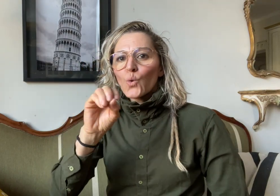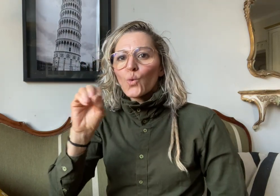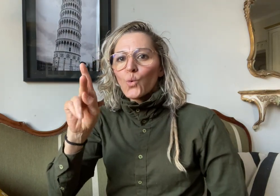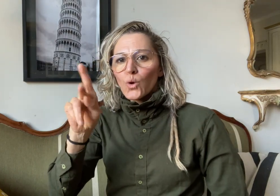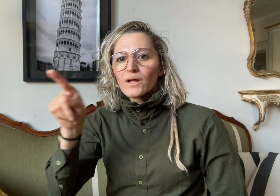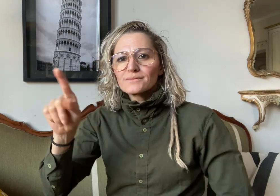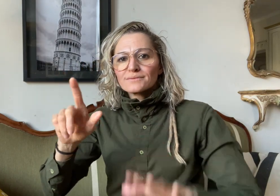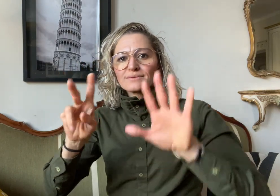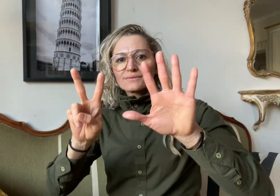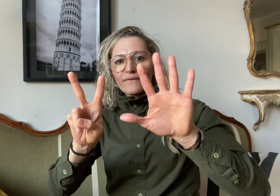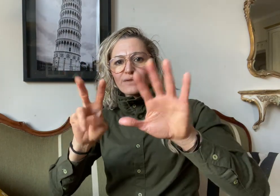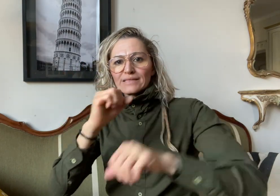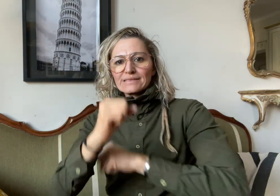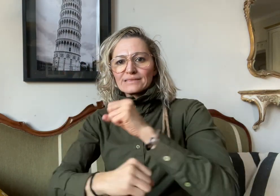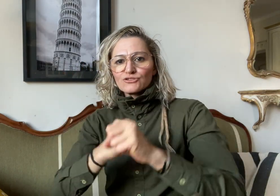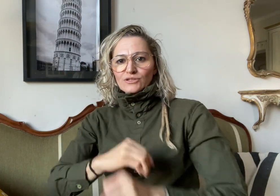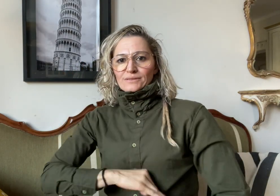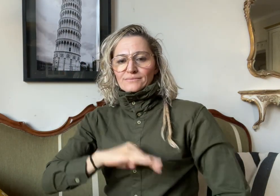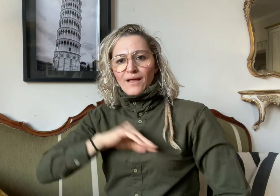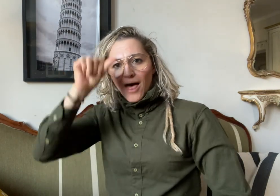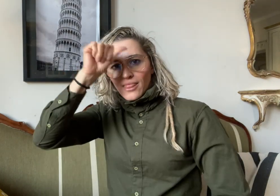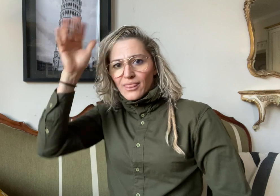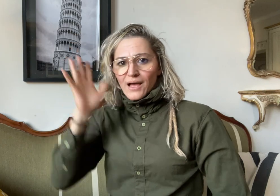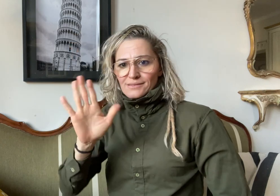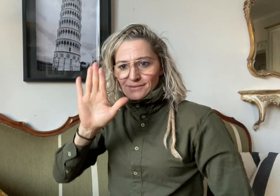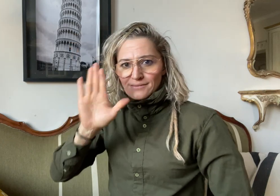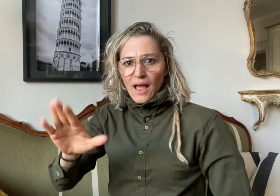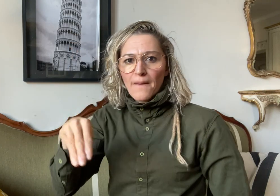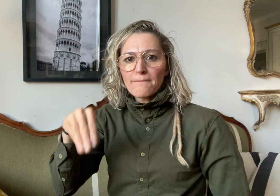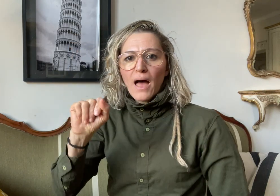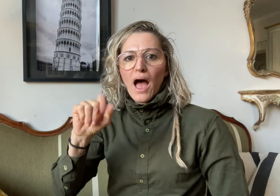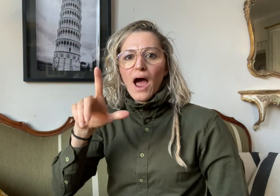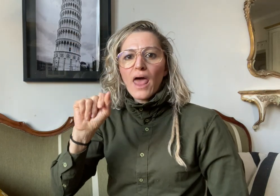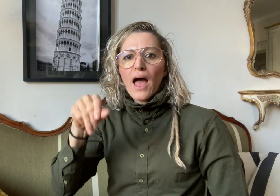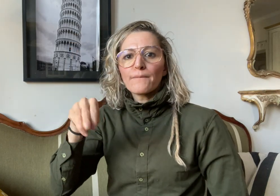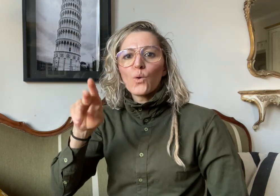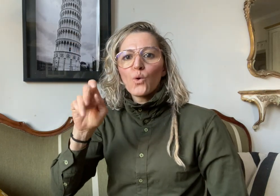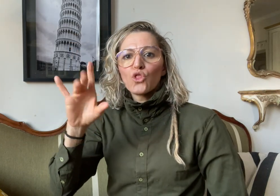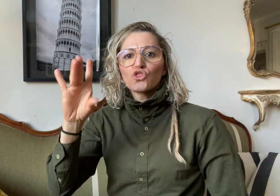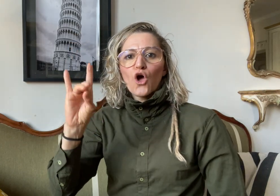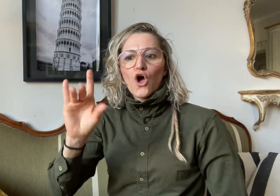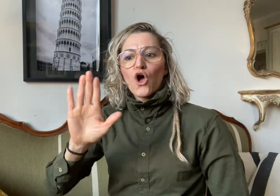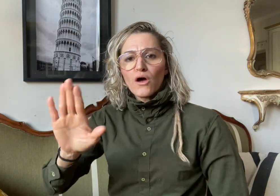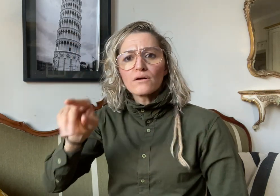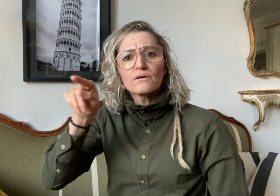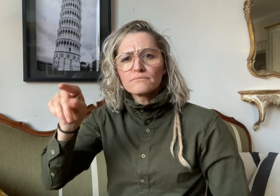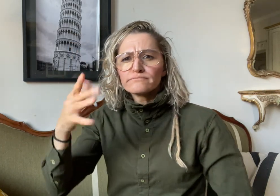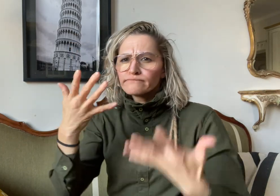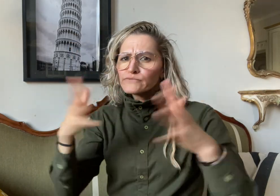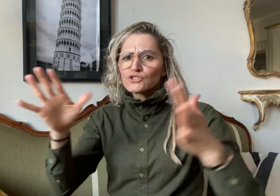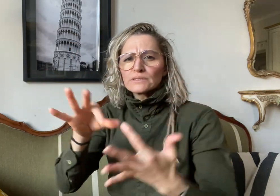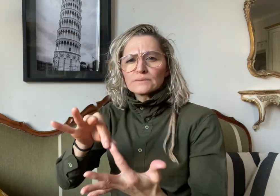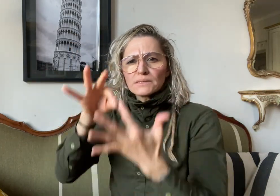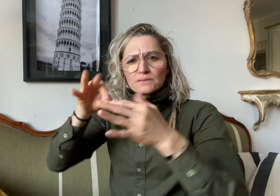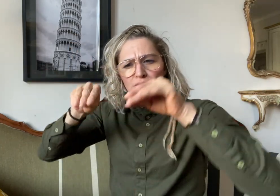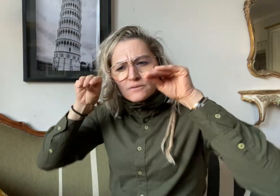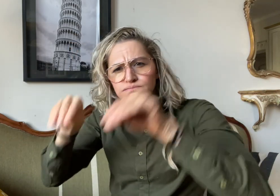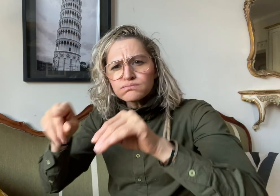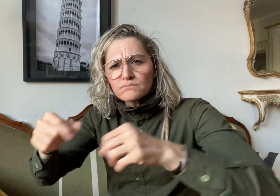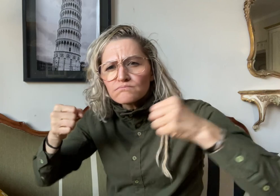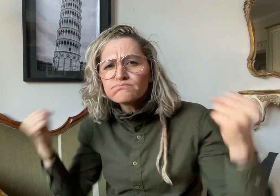to rescue hikers who are lost to help guide their way back home.